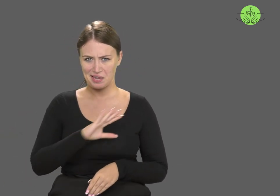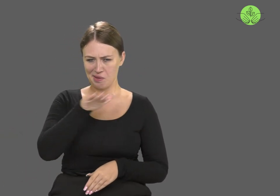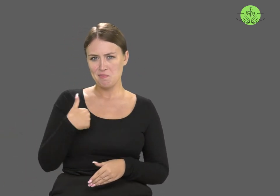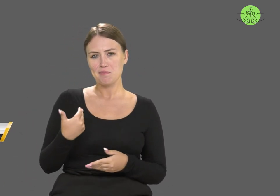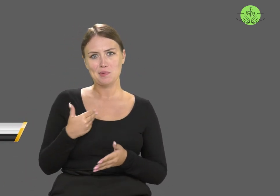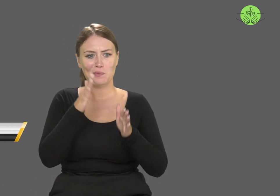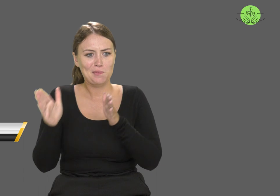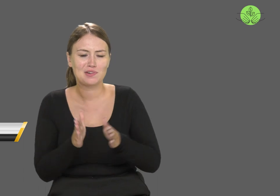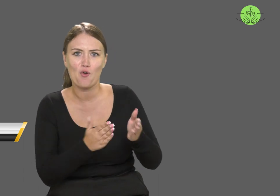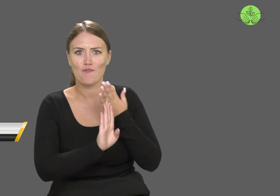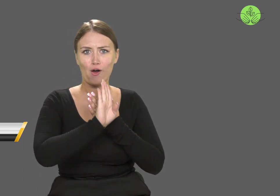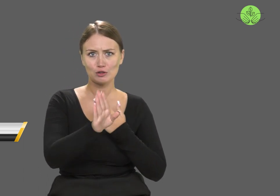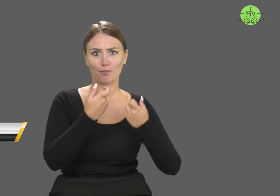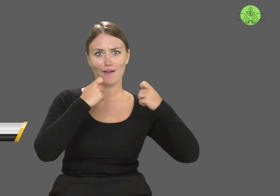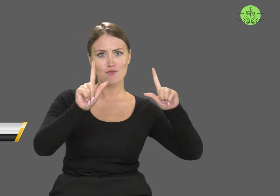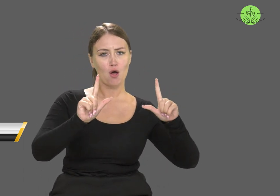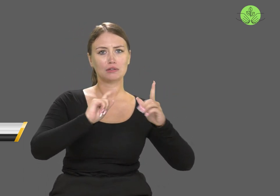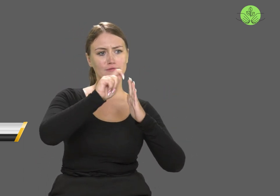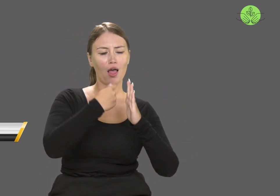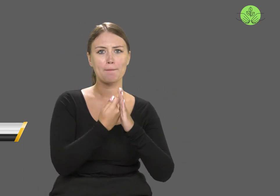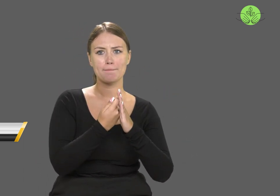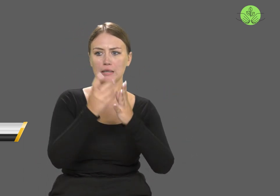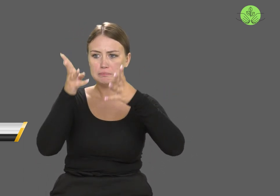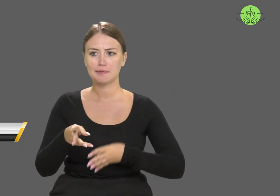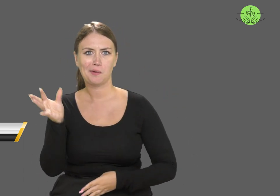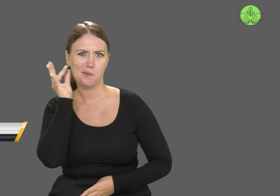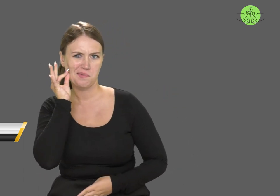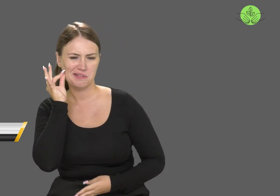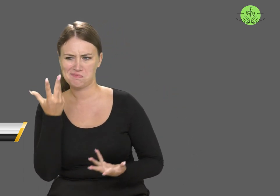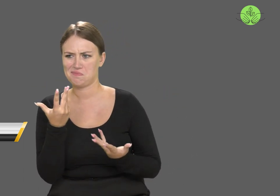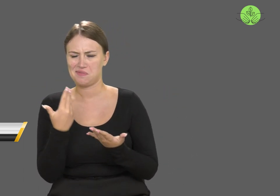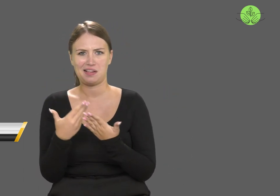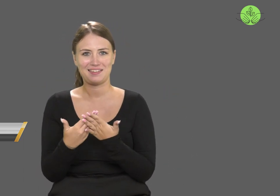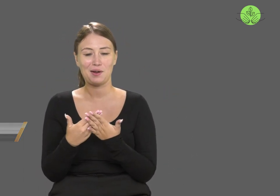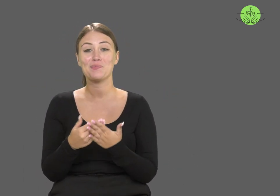Why did we prepare a separate episode about women?